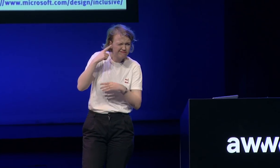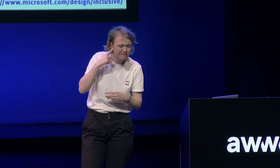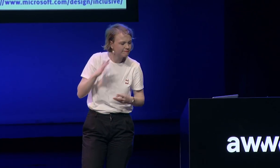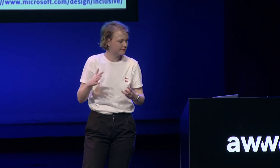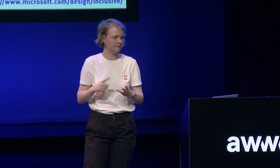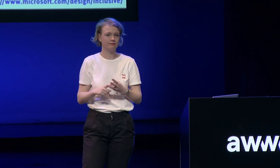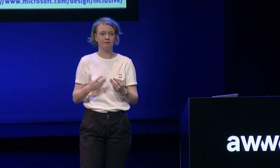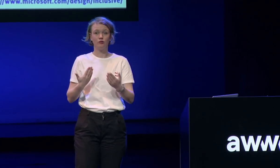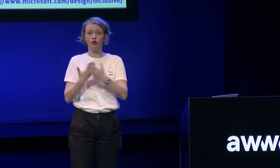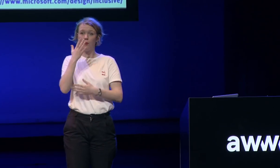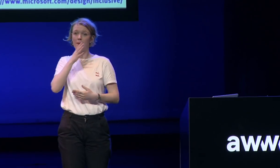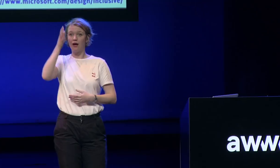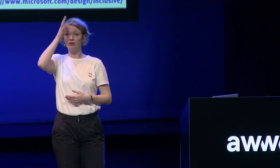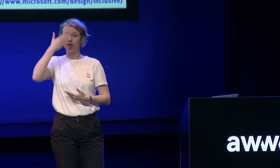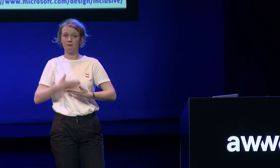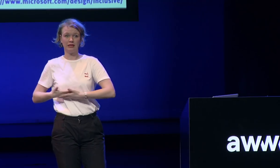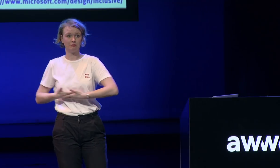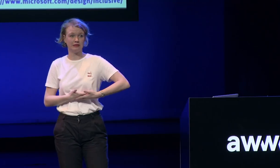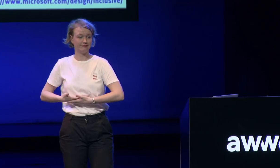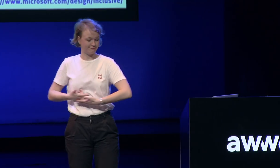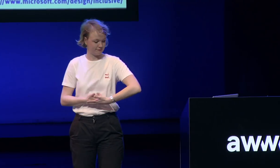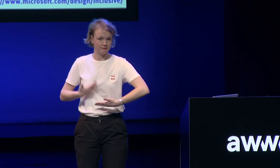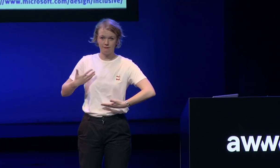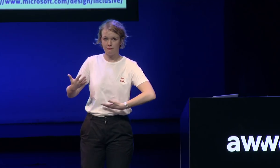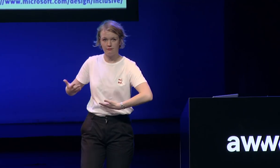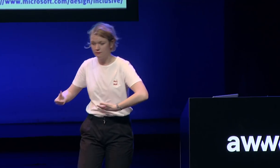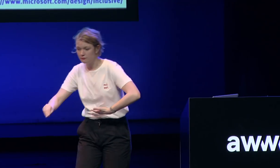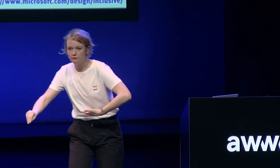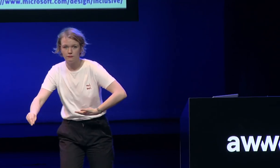menu or if it's loud in a pub somewhere or when you're a new parent with a baby